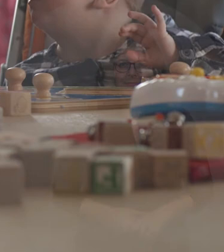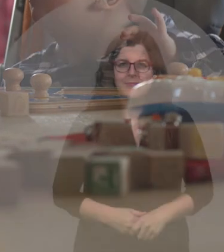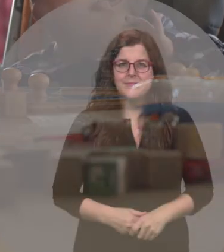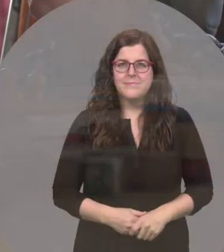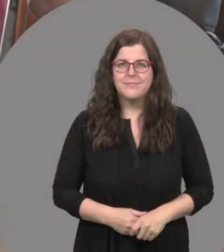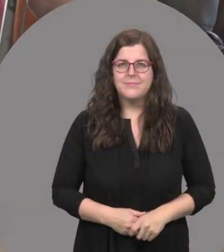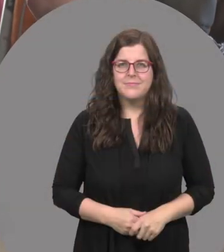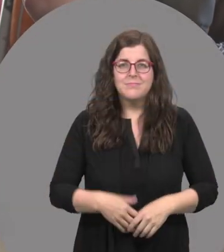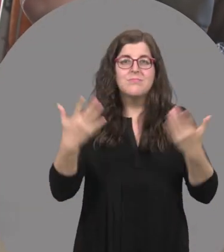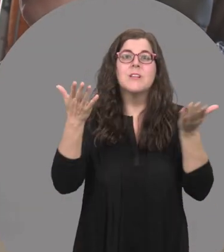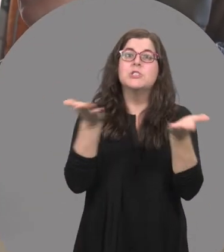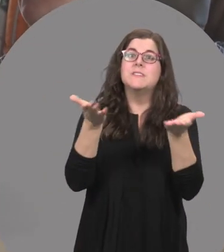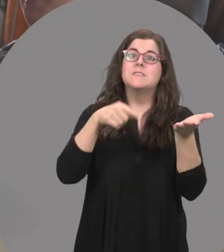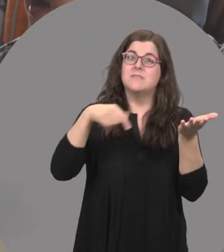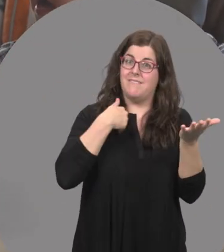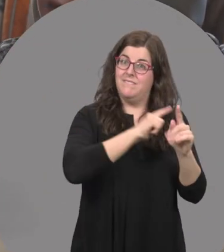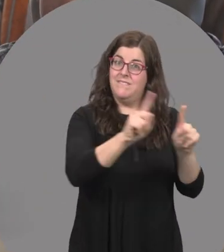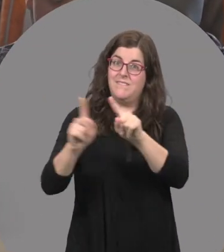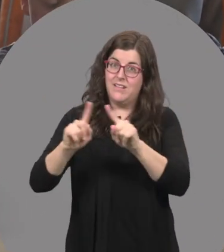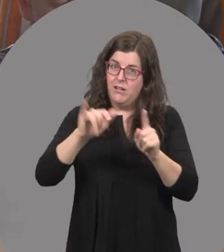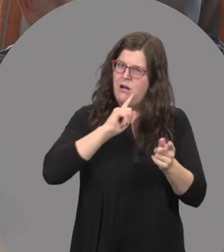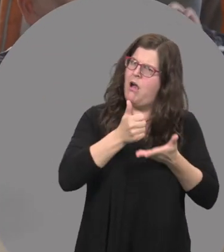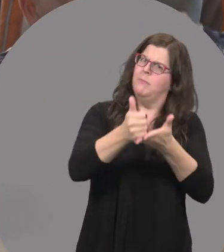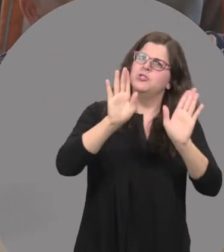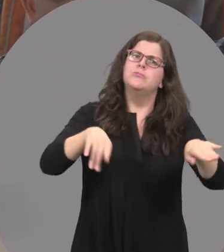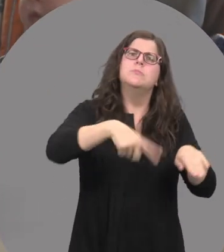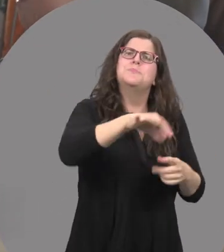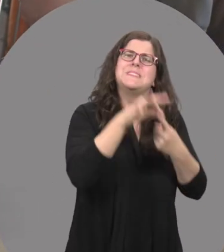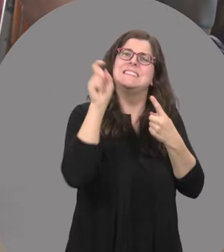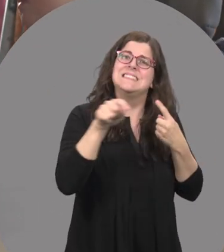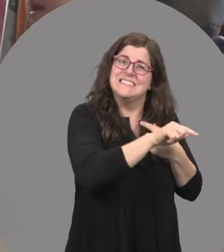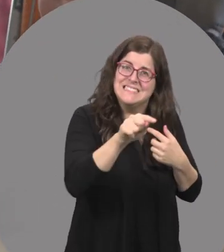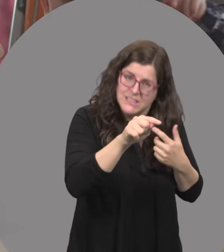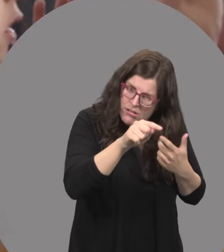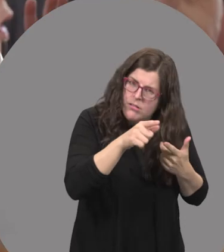Tracey: And it has also allowed children with special needs to be in their age appropriate classrooms.